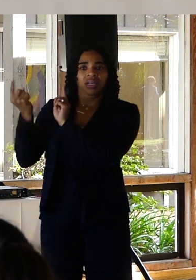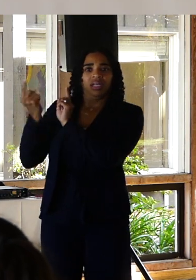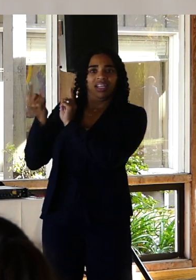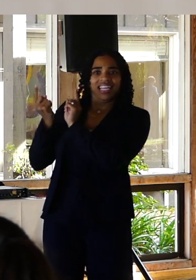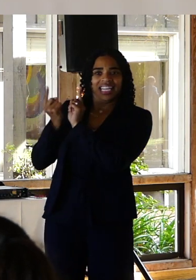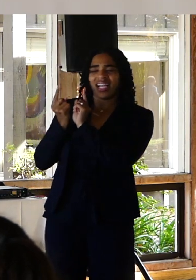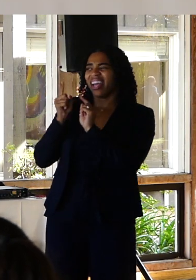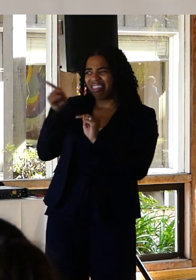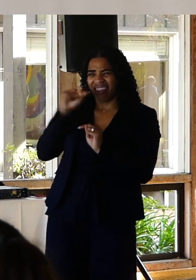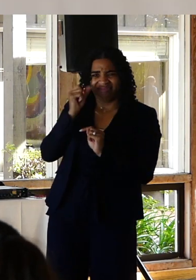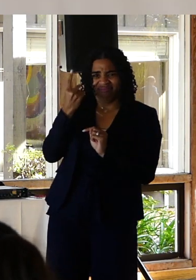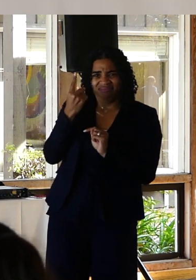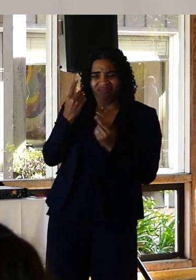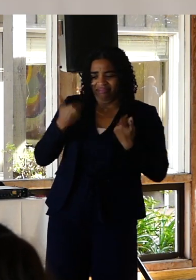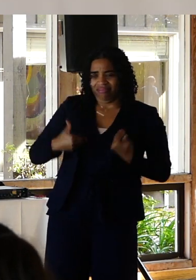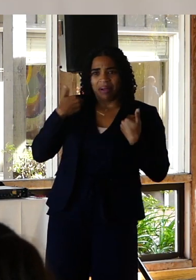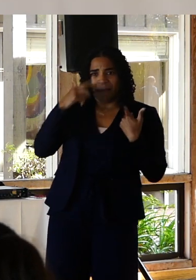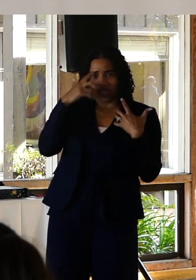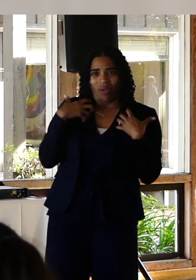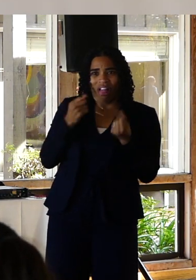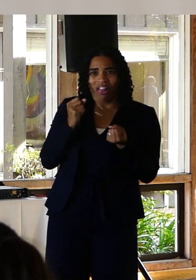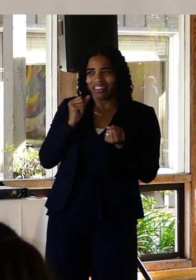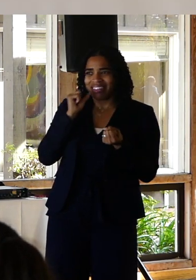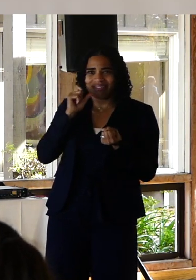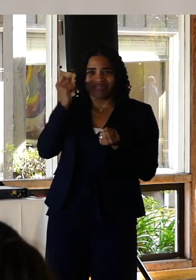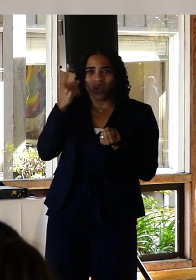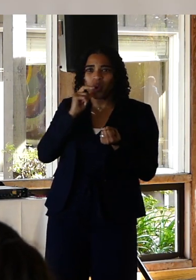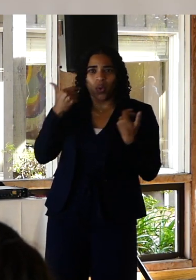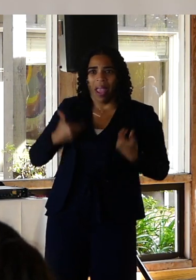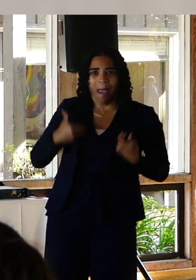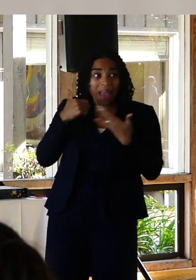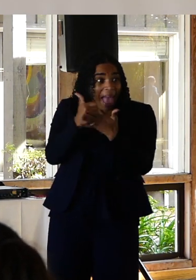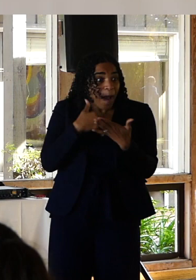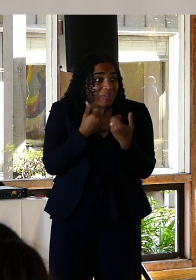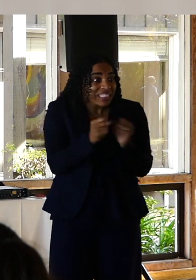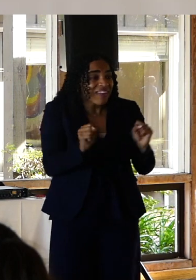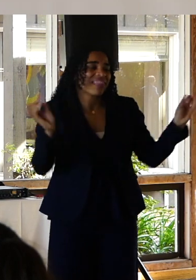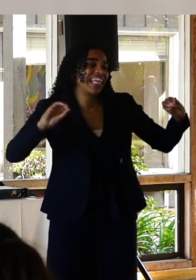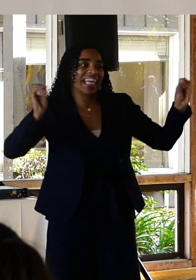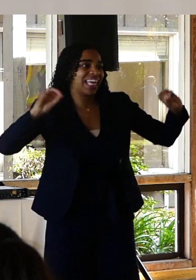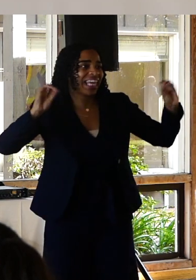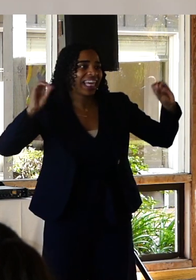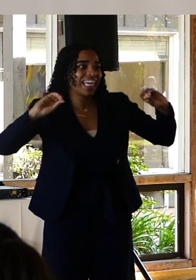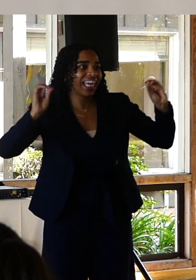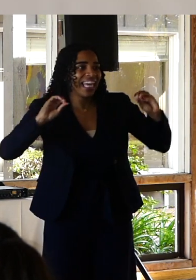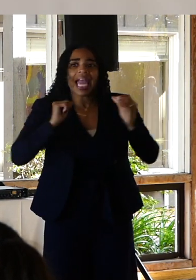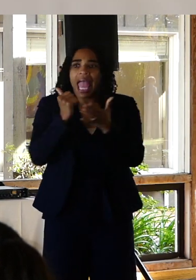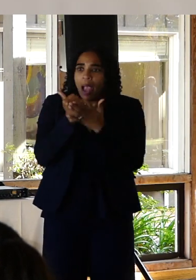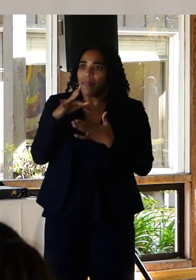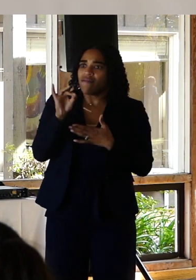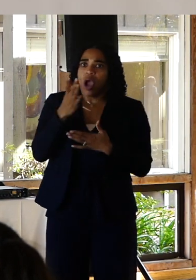in their understanding of mental health to acknowledge where I was to keep me safe and to actually help me find equitable treatment.